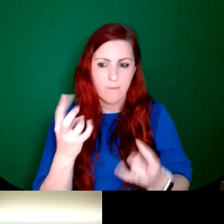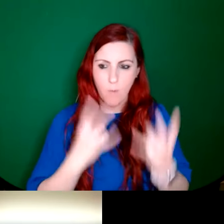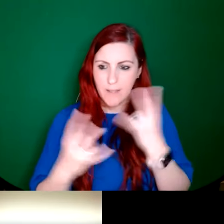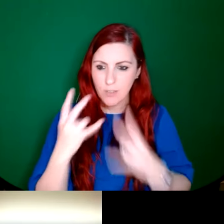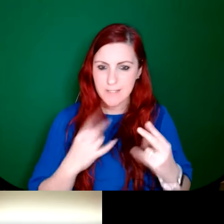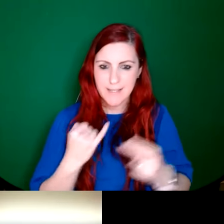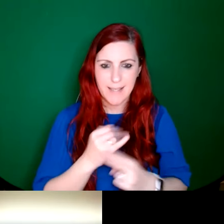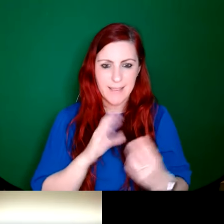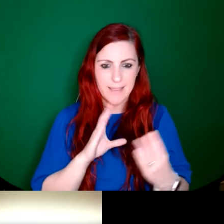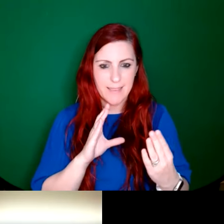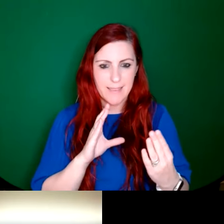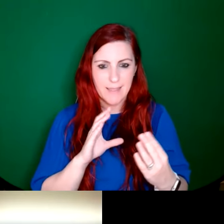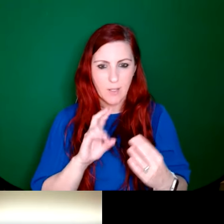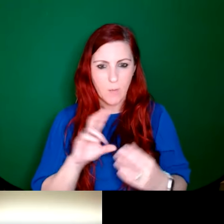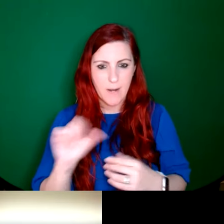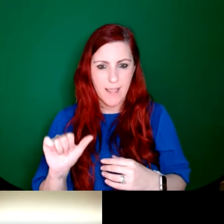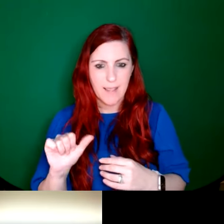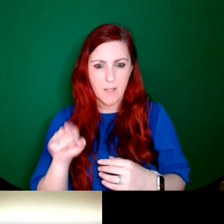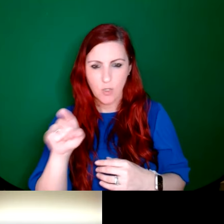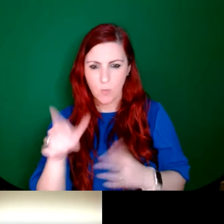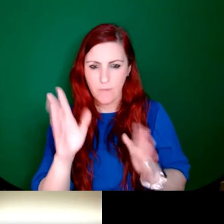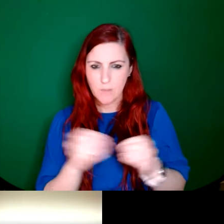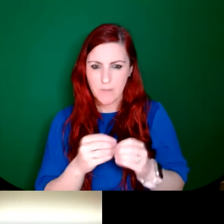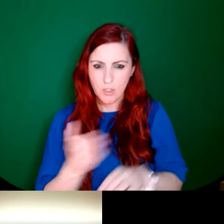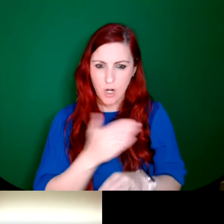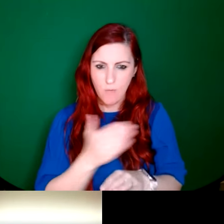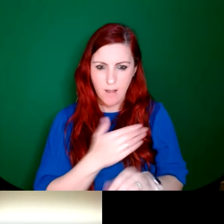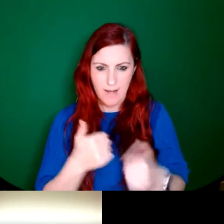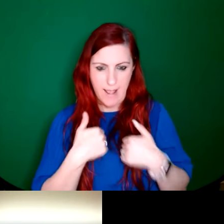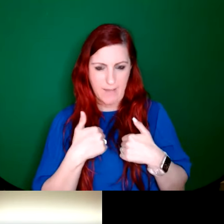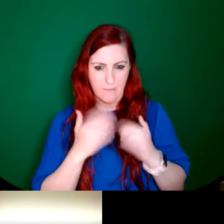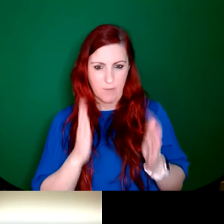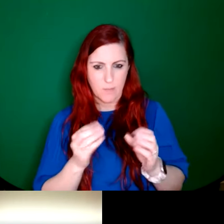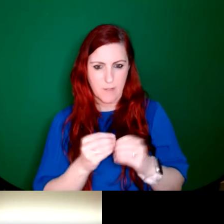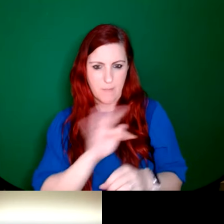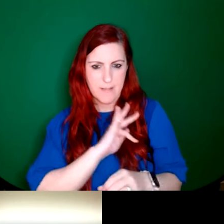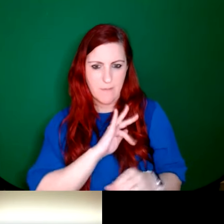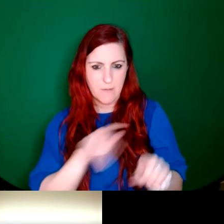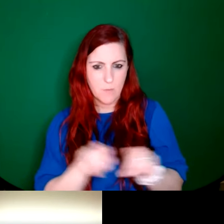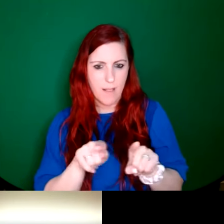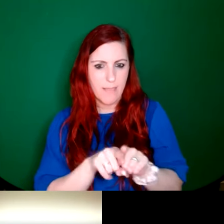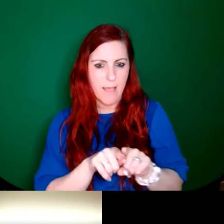And you mentioned earlier and I did too, that the the selection will change, is